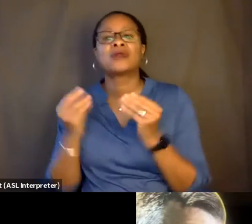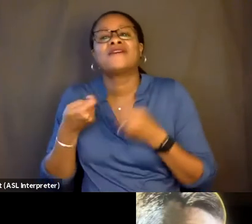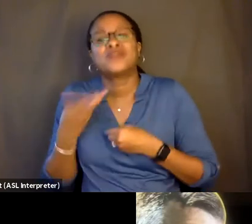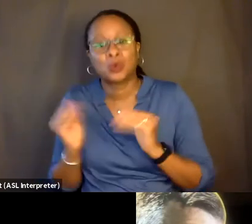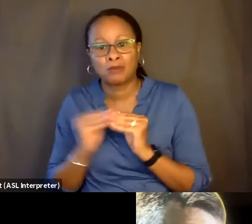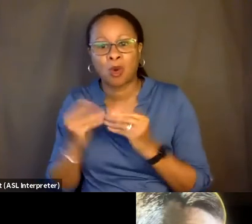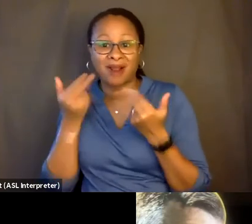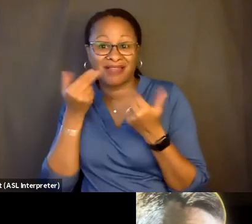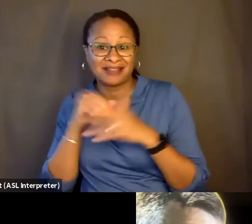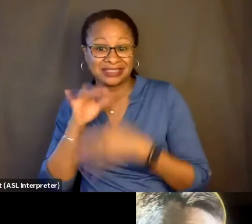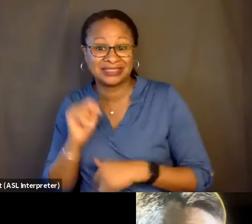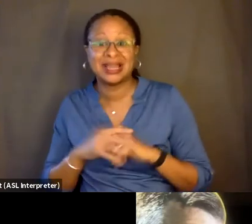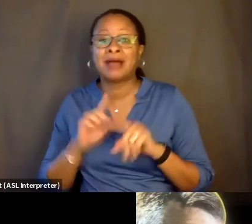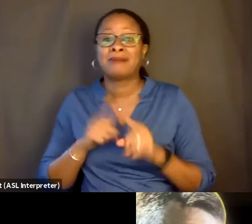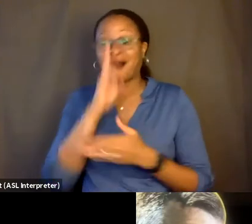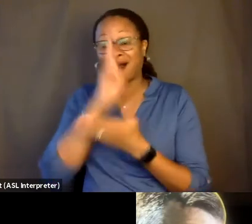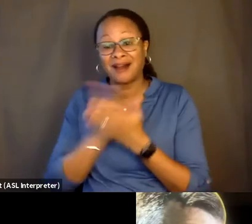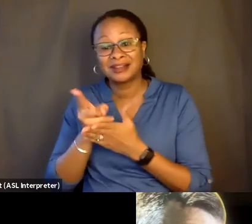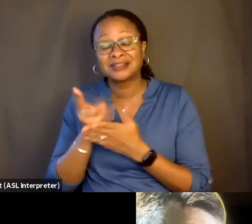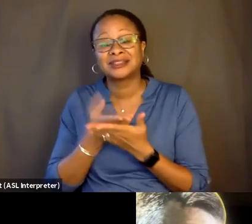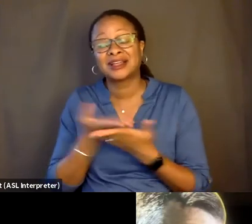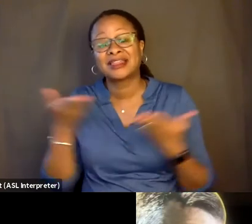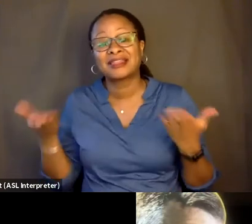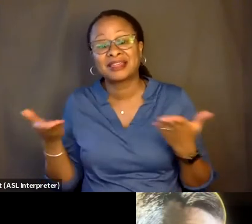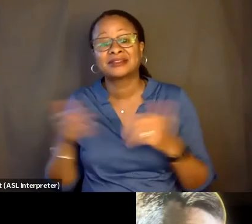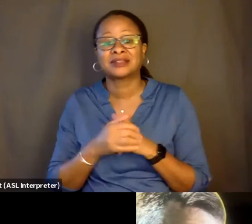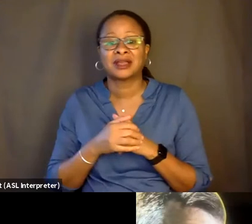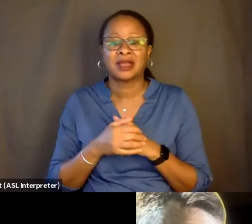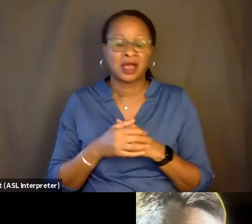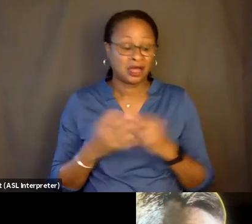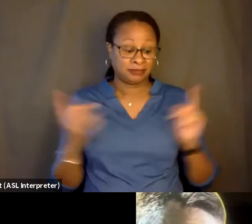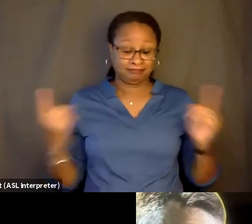But honestly the things that the two movies have in common